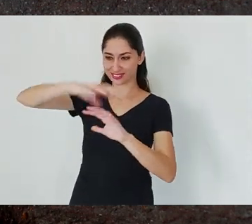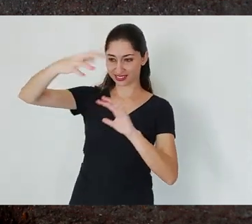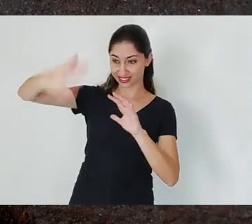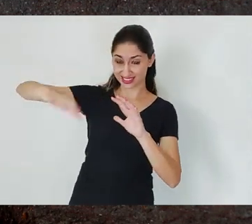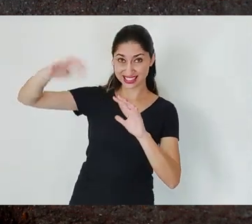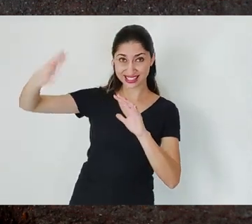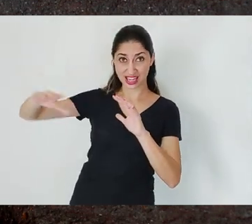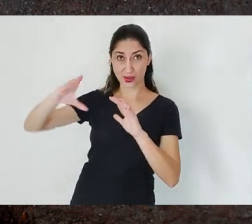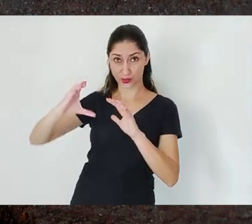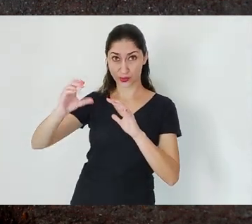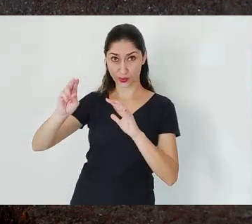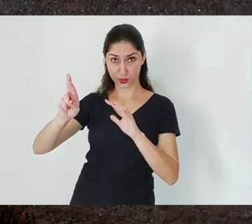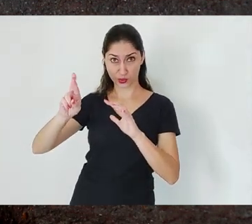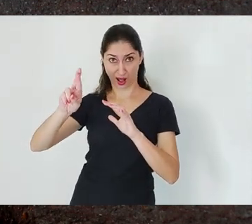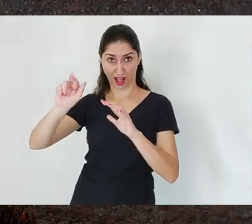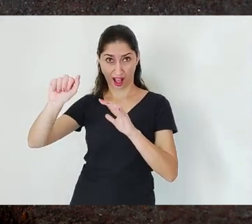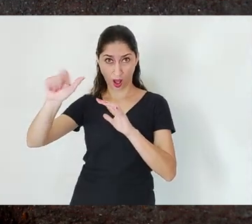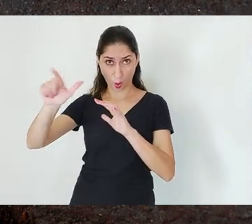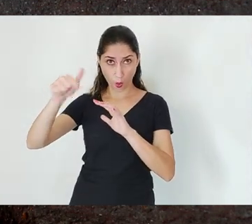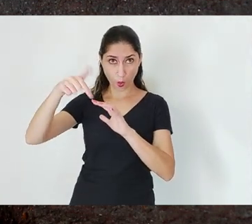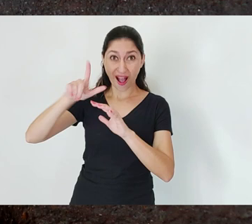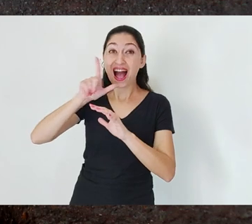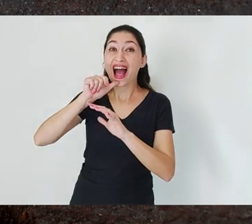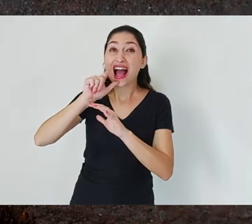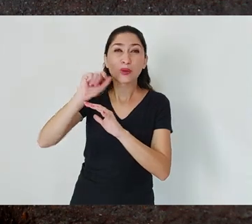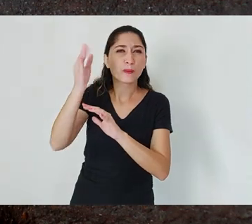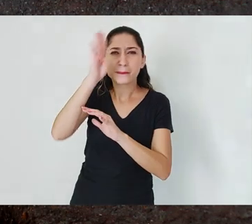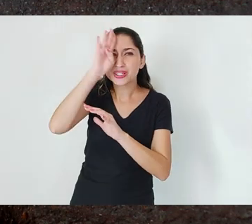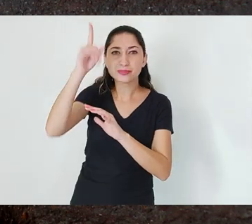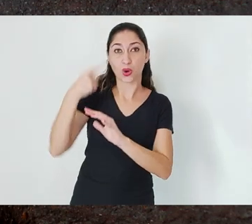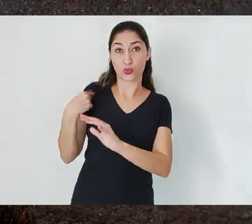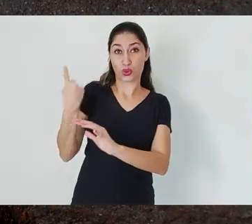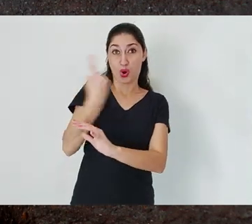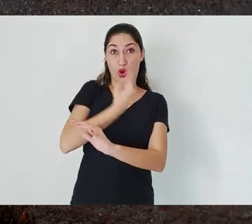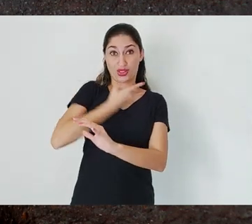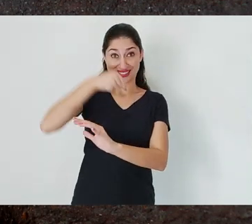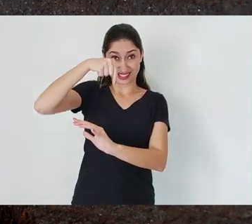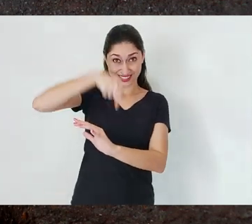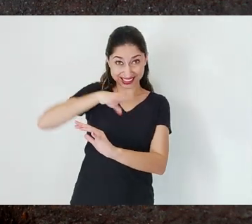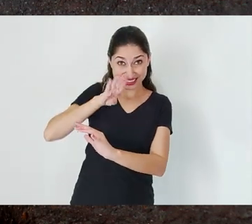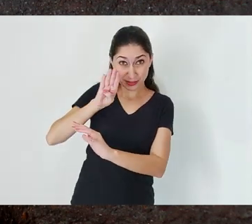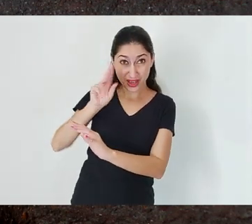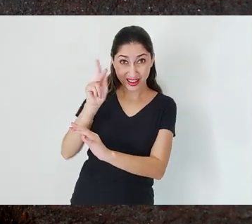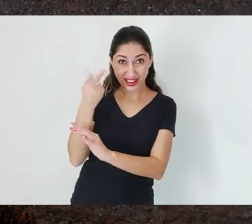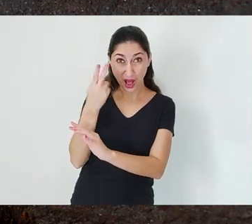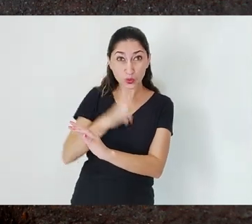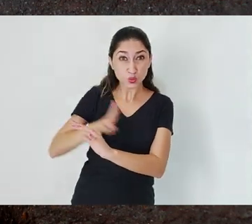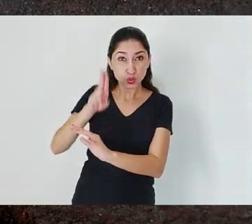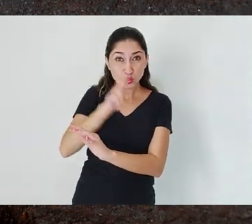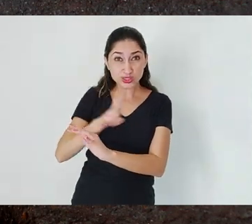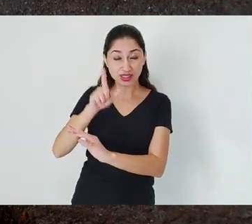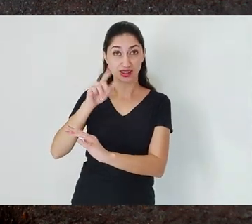The water we use today and will need to use